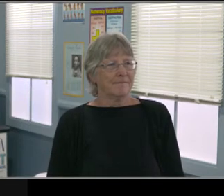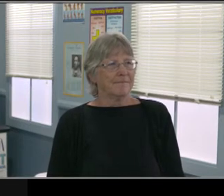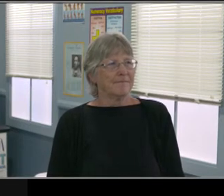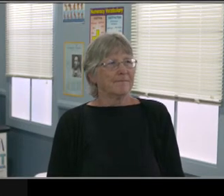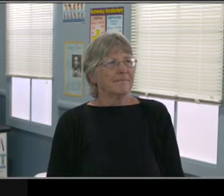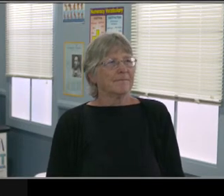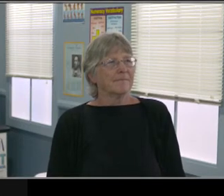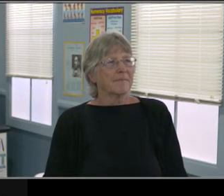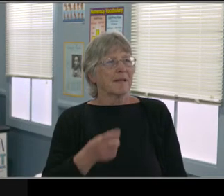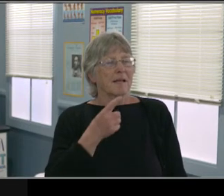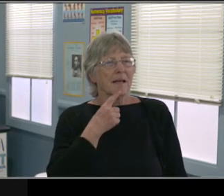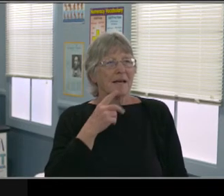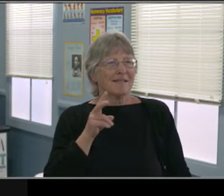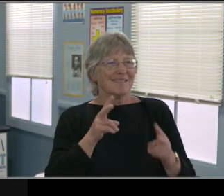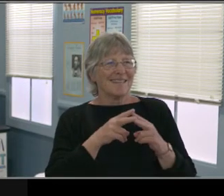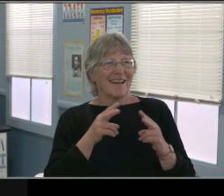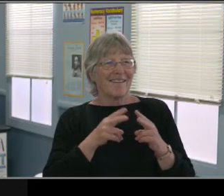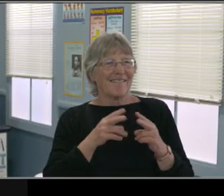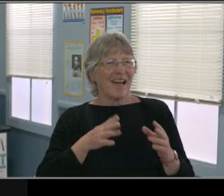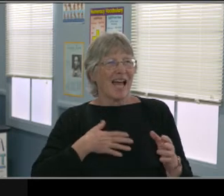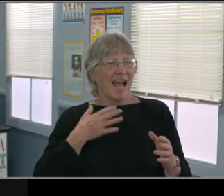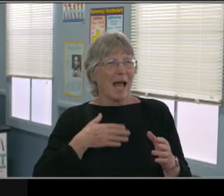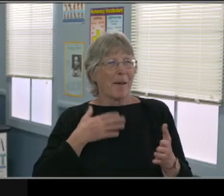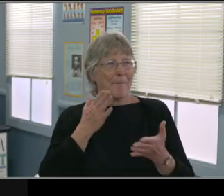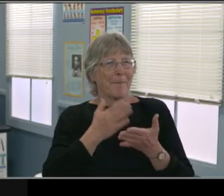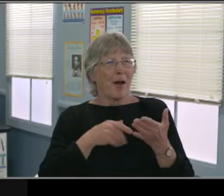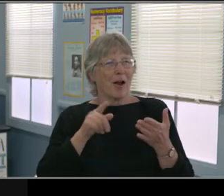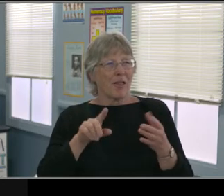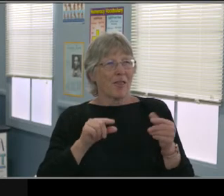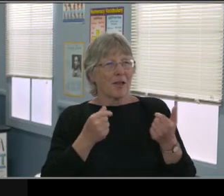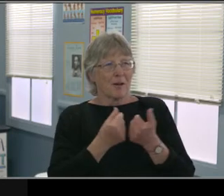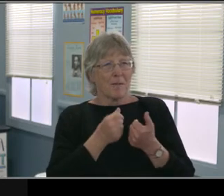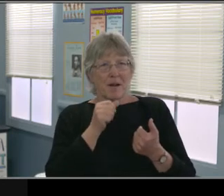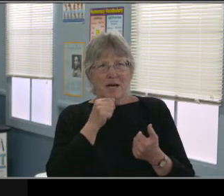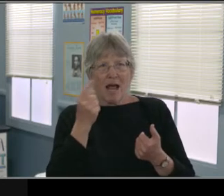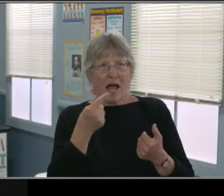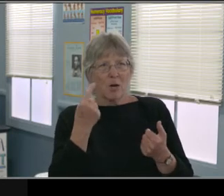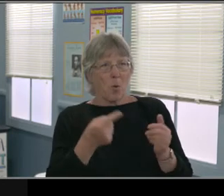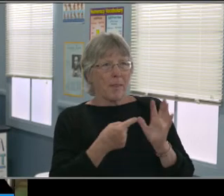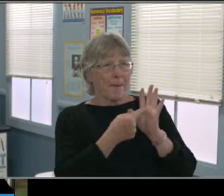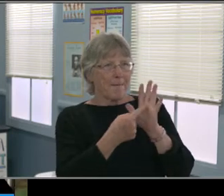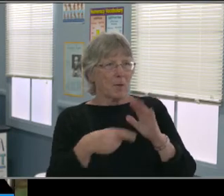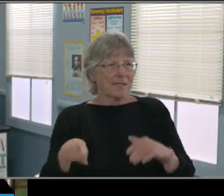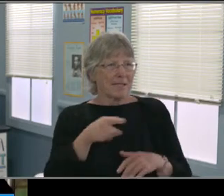listening is very important, but sometimes things get to us, right?